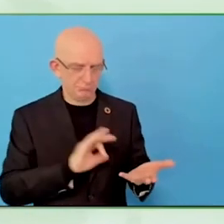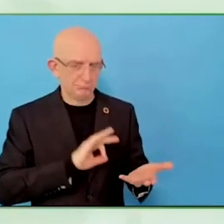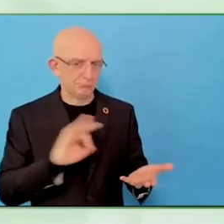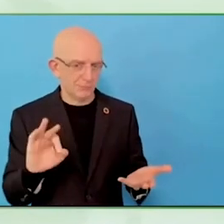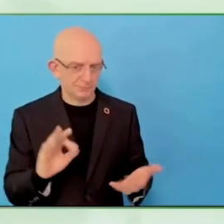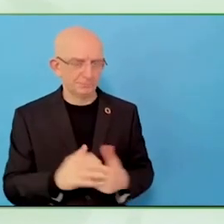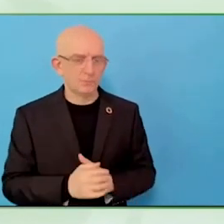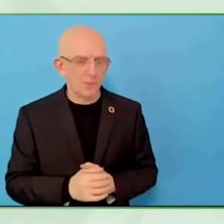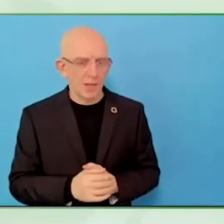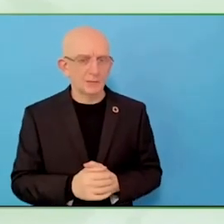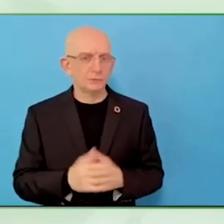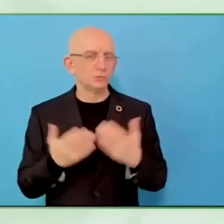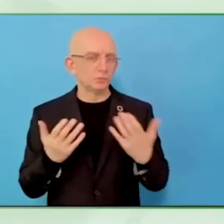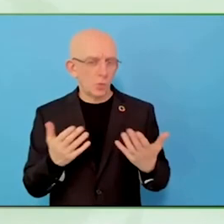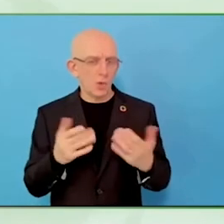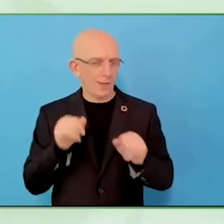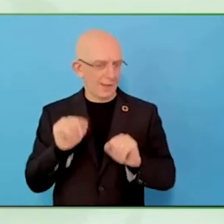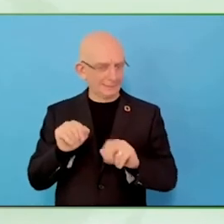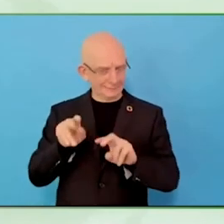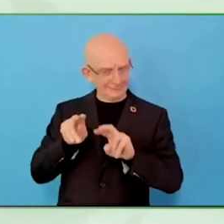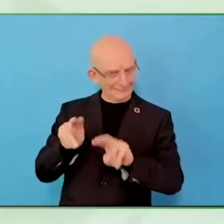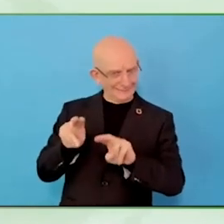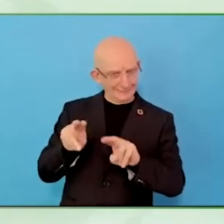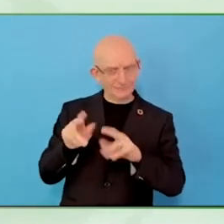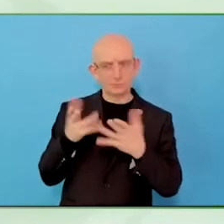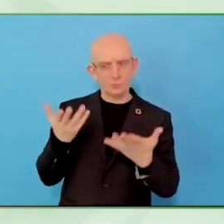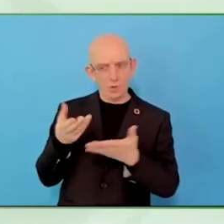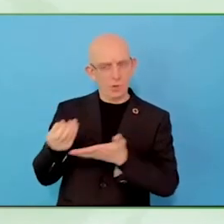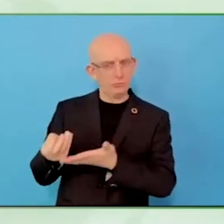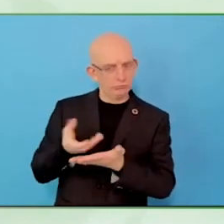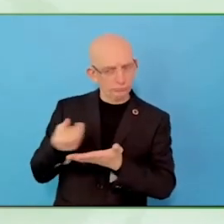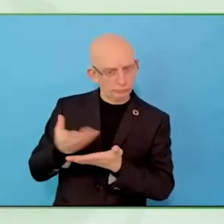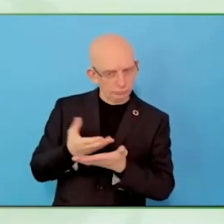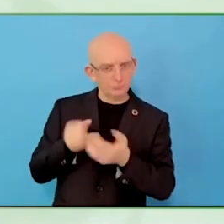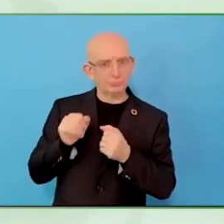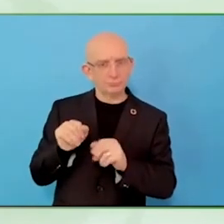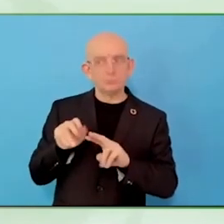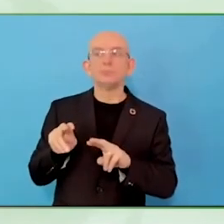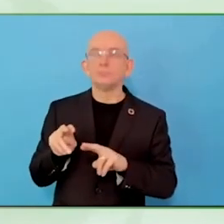might have seen Ella's impact speech earlier this week, to learn about that.